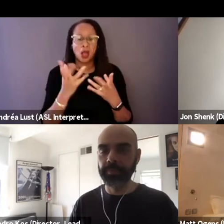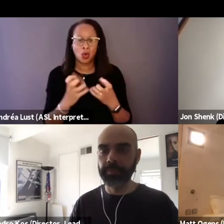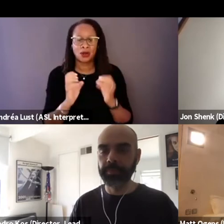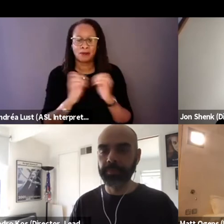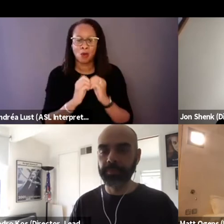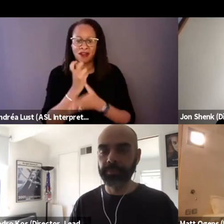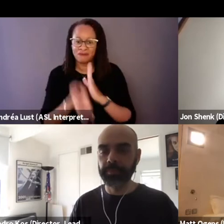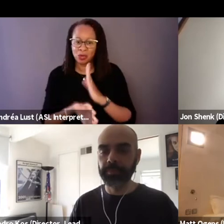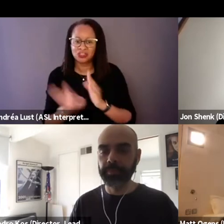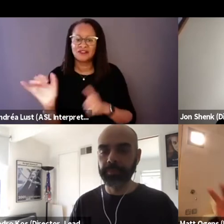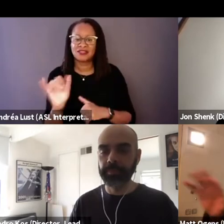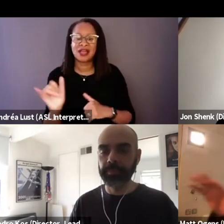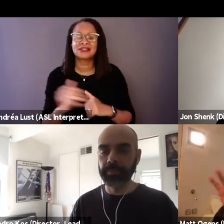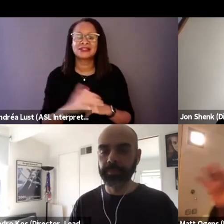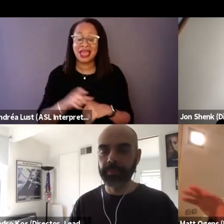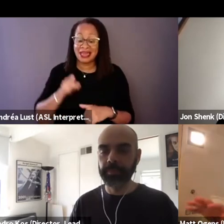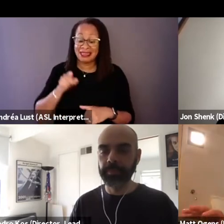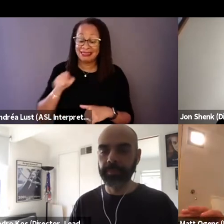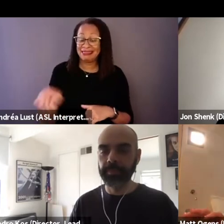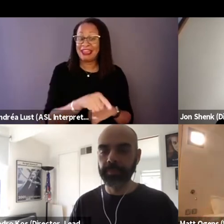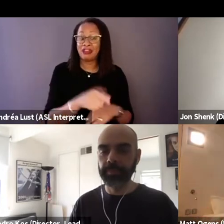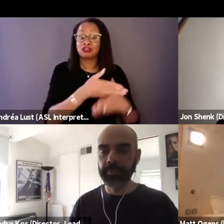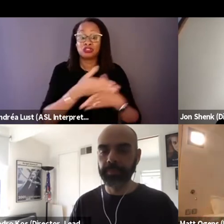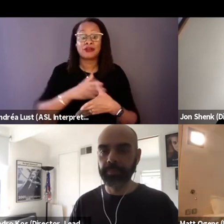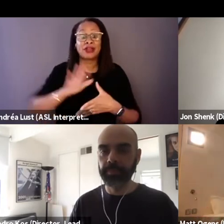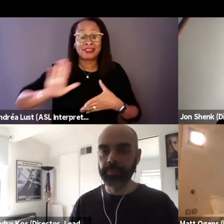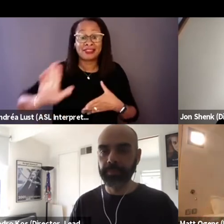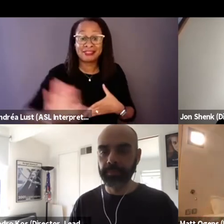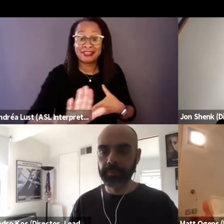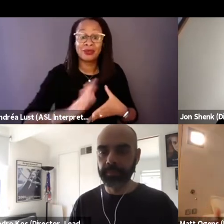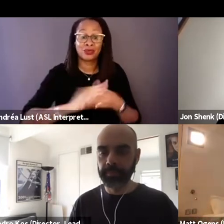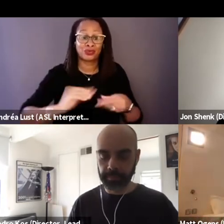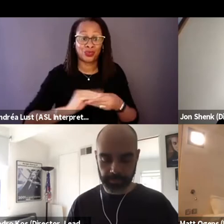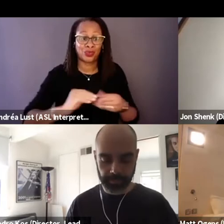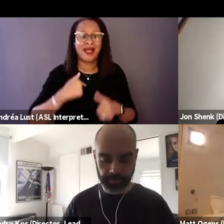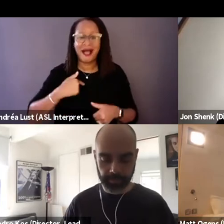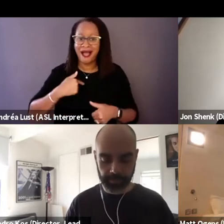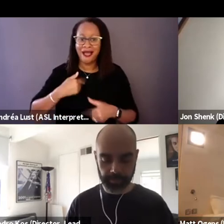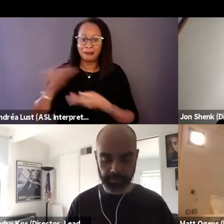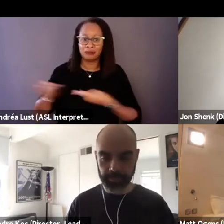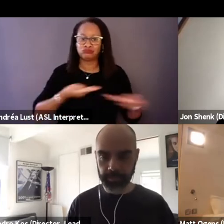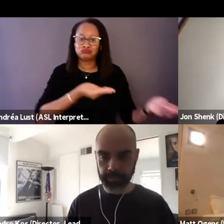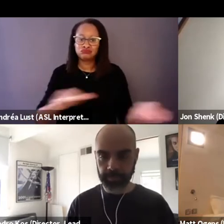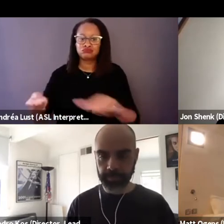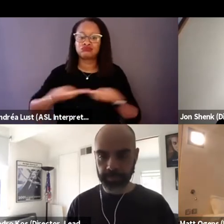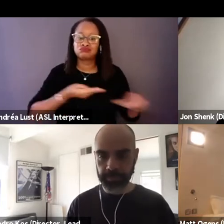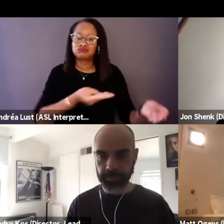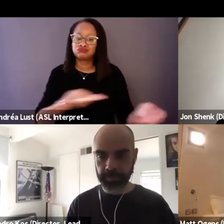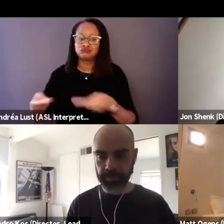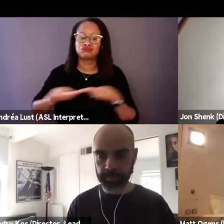like it's them telling their story, I'm just a conduit, right? So I got some of the style